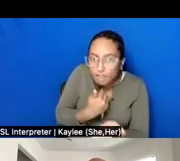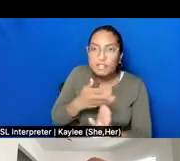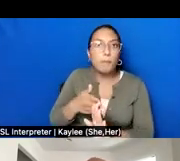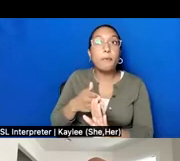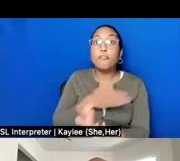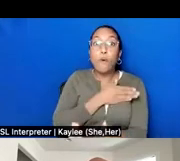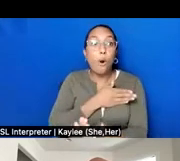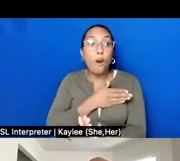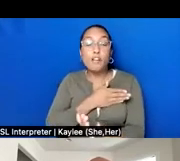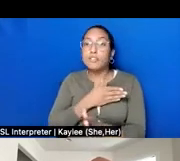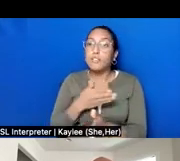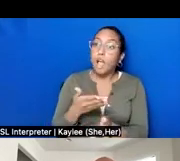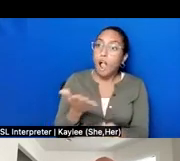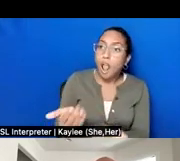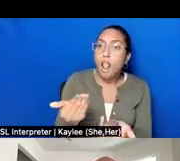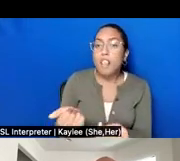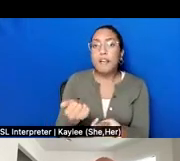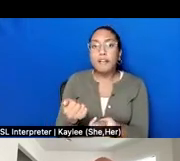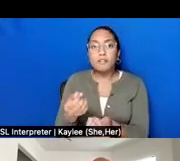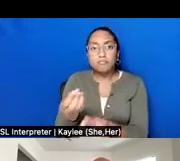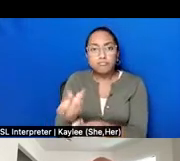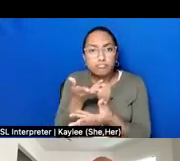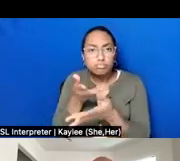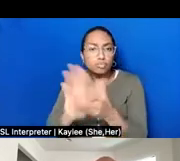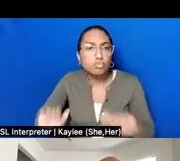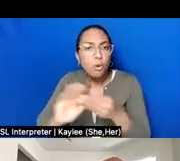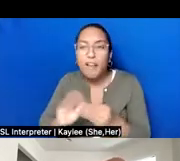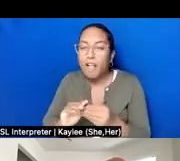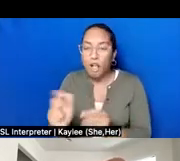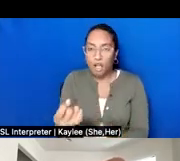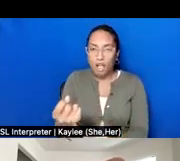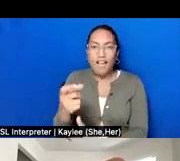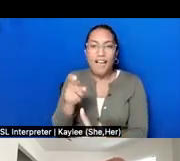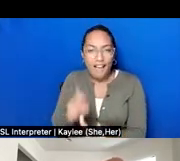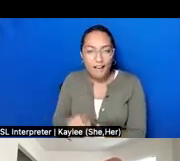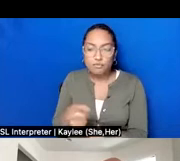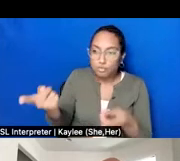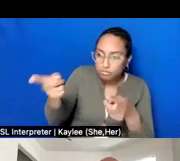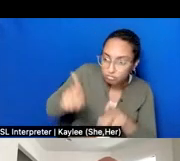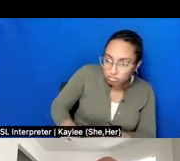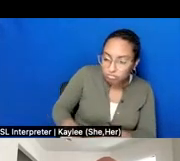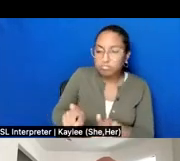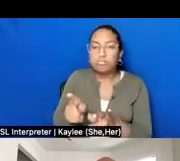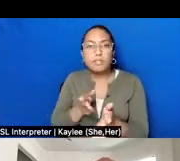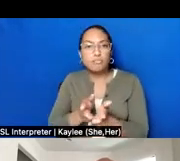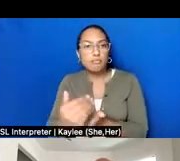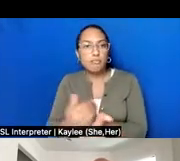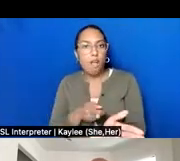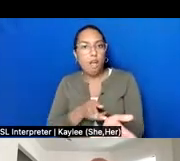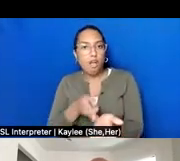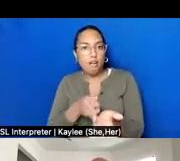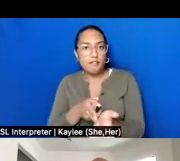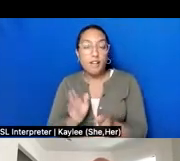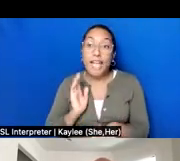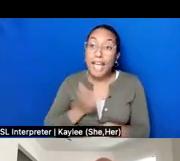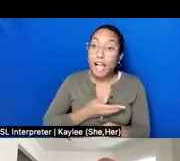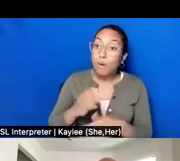of a story, and the idea that the story is a co-creation. Our storytellers, our narrators, are